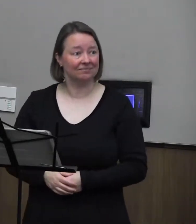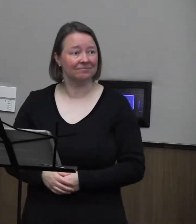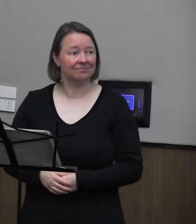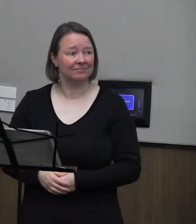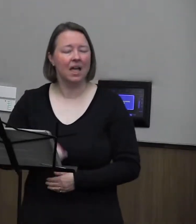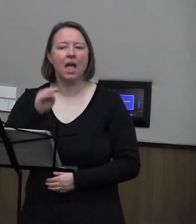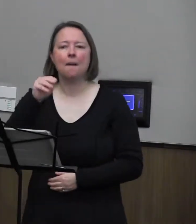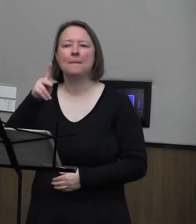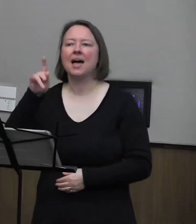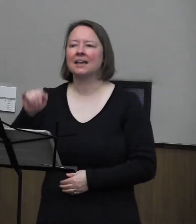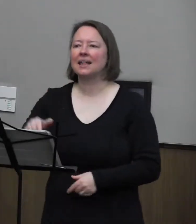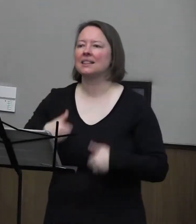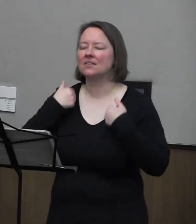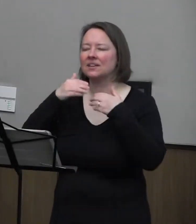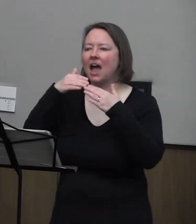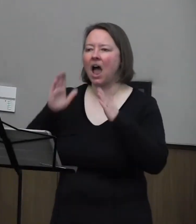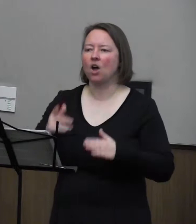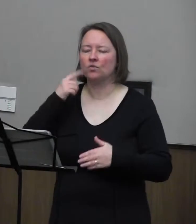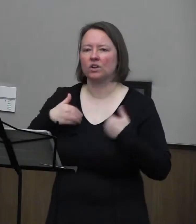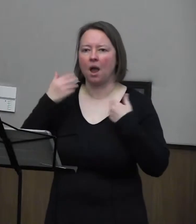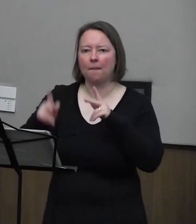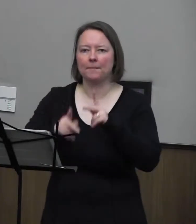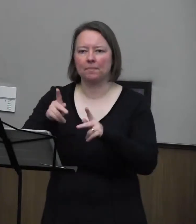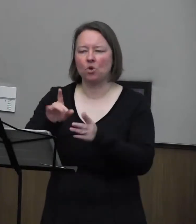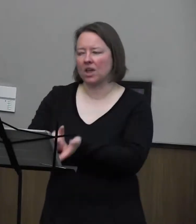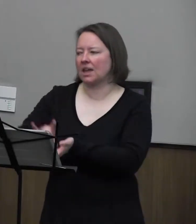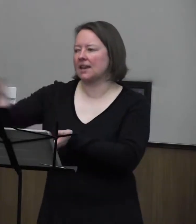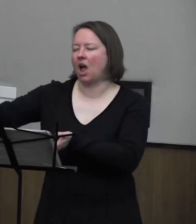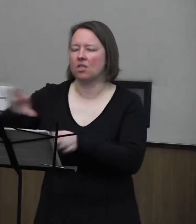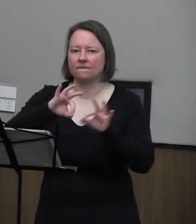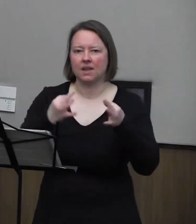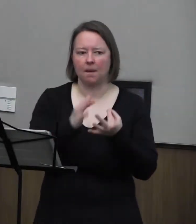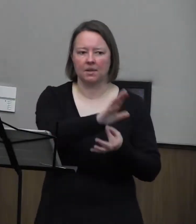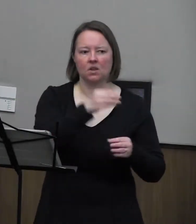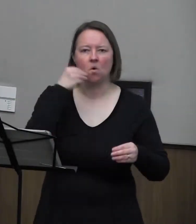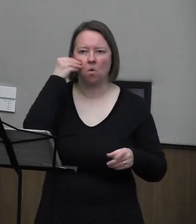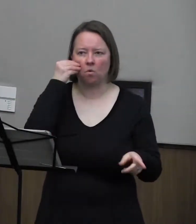Melky lives in a house for young people who were kicked out of their family homes.